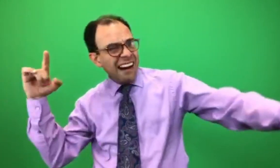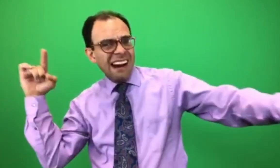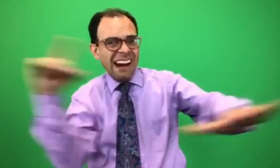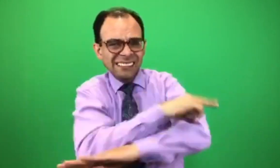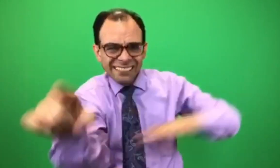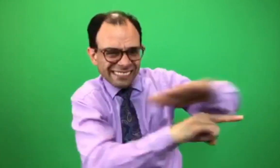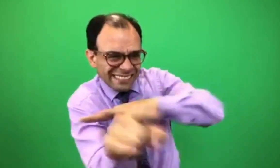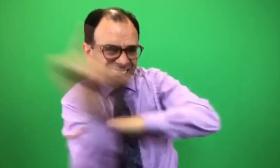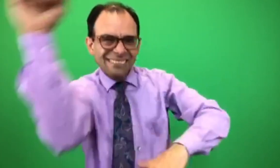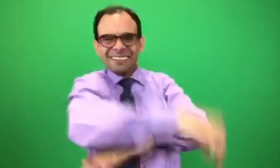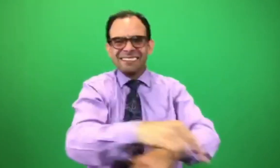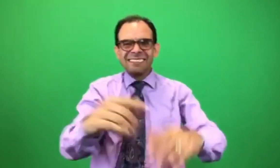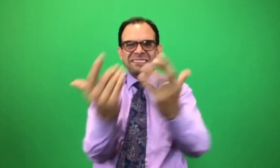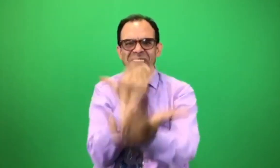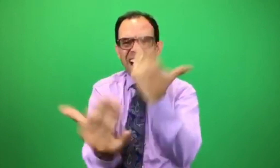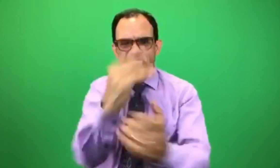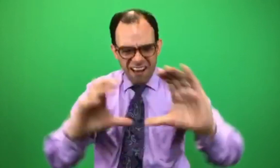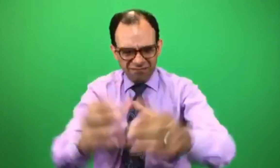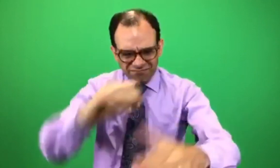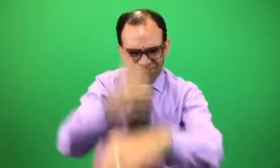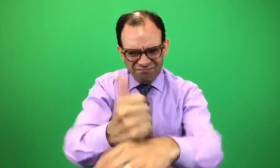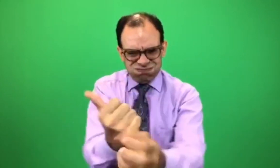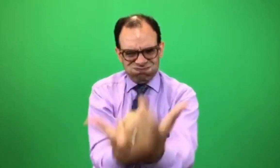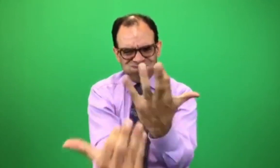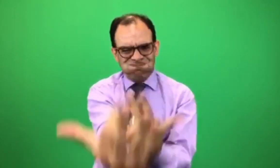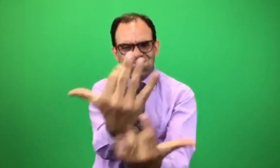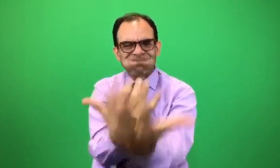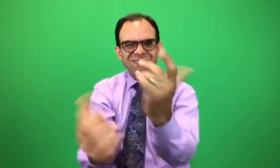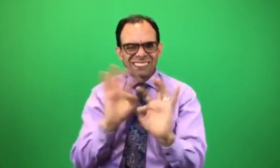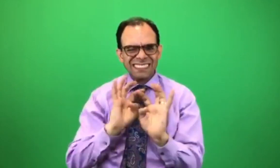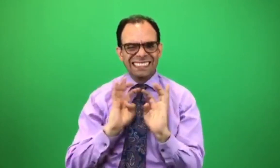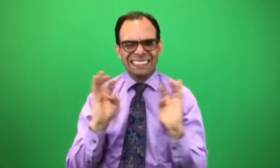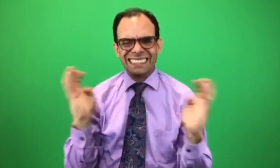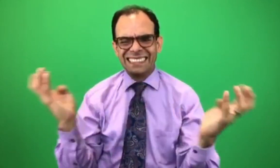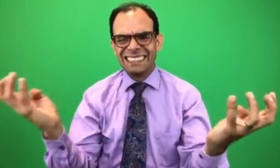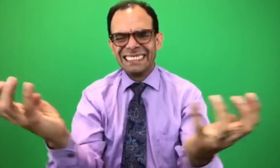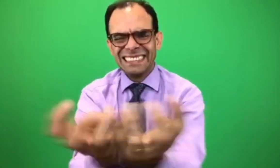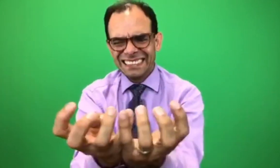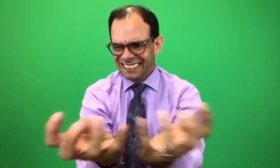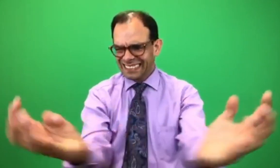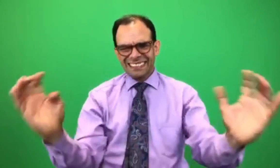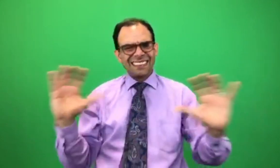Campers setting up and sitting around the campfire.